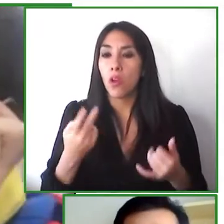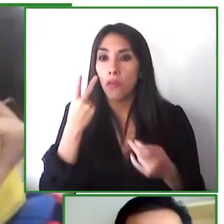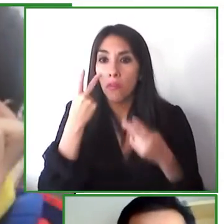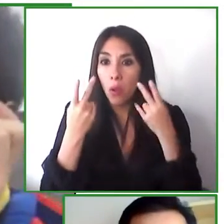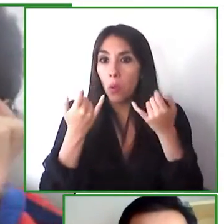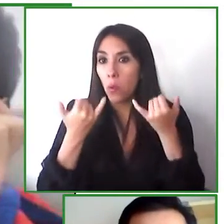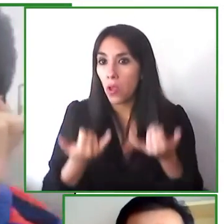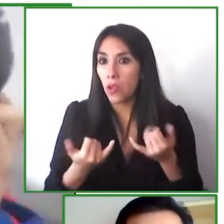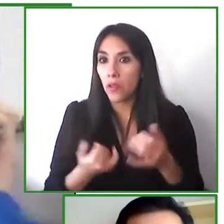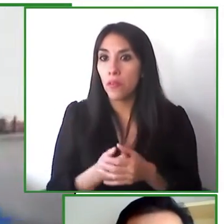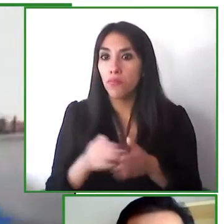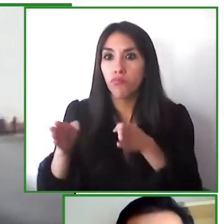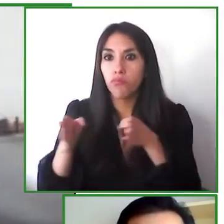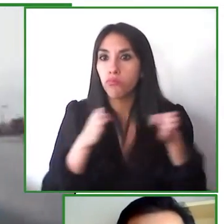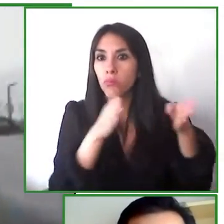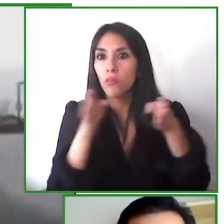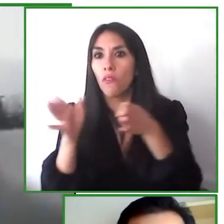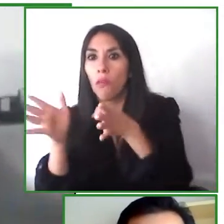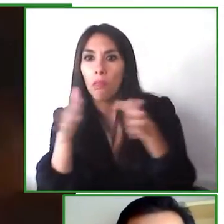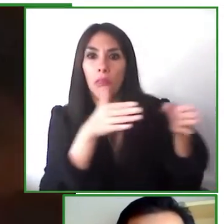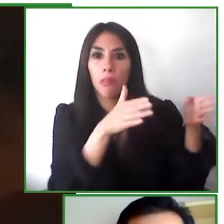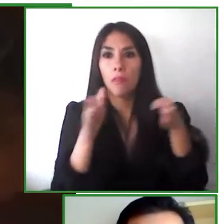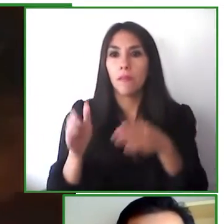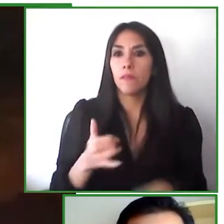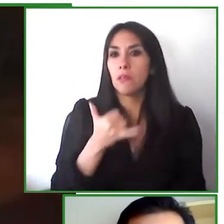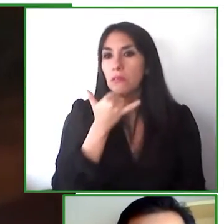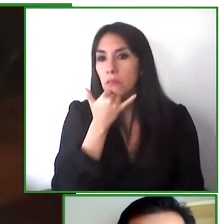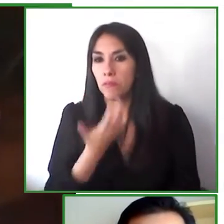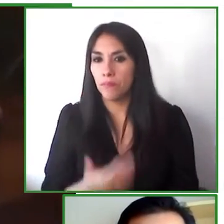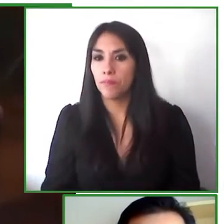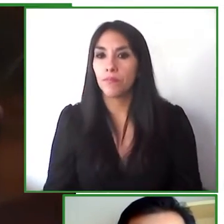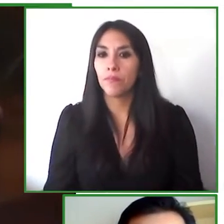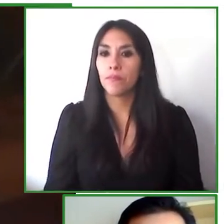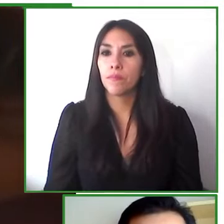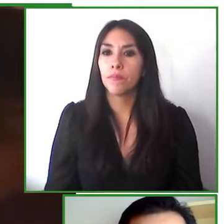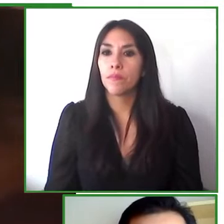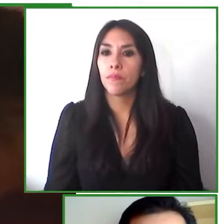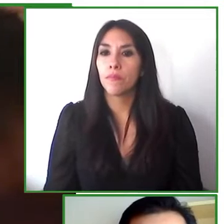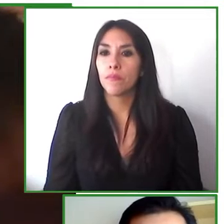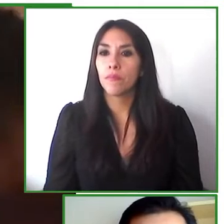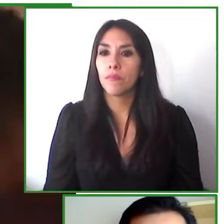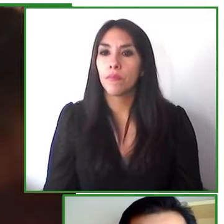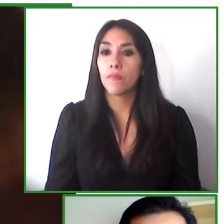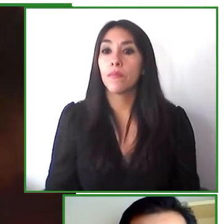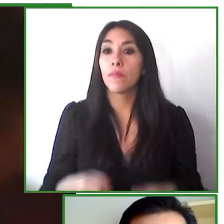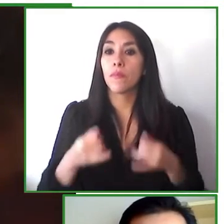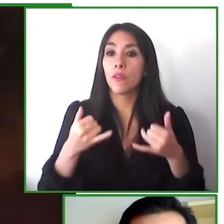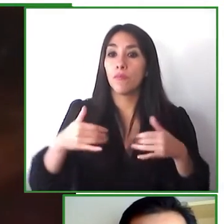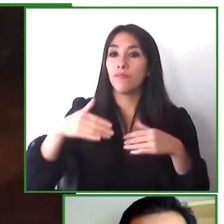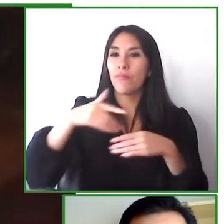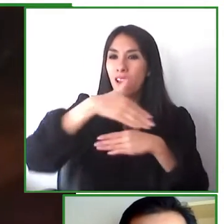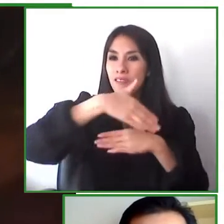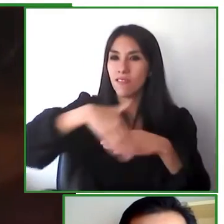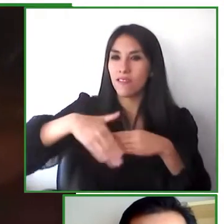you need to turn around and go in the opposite direction you're on the cosmodon street you